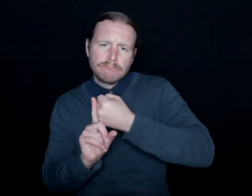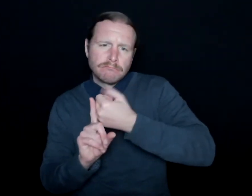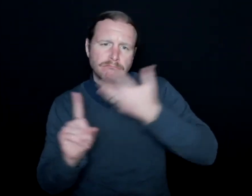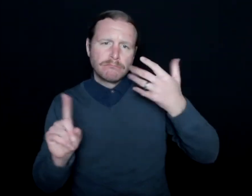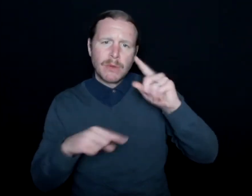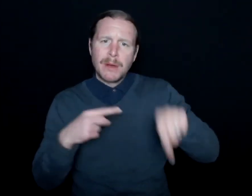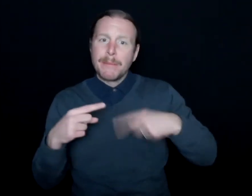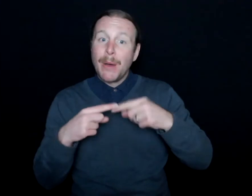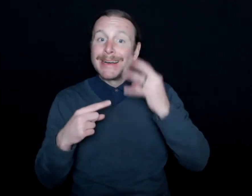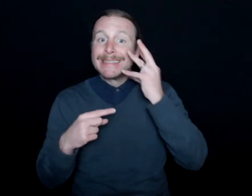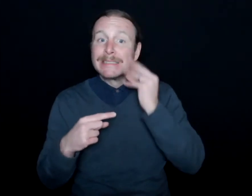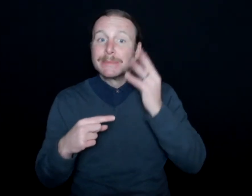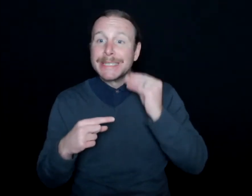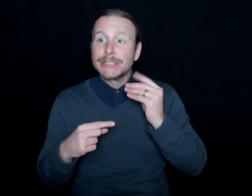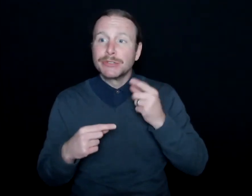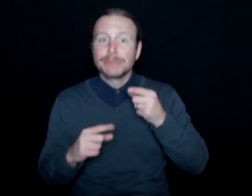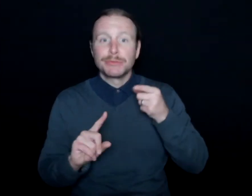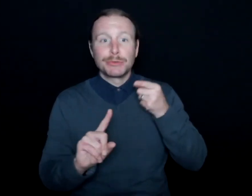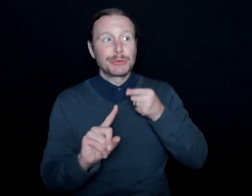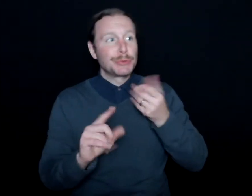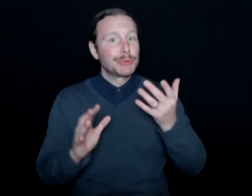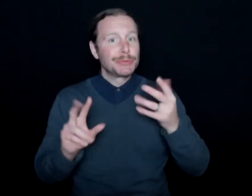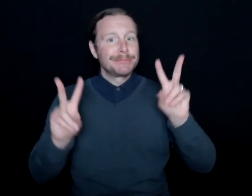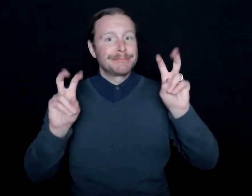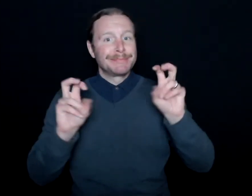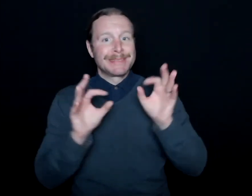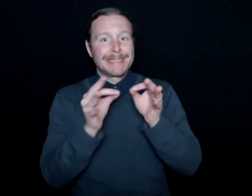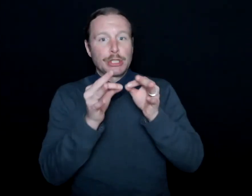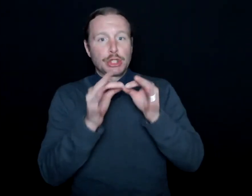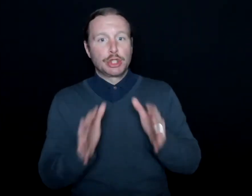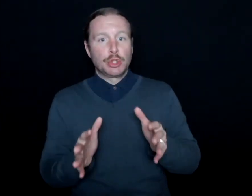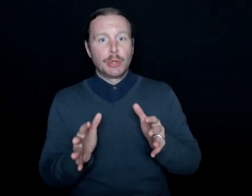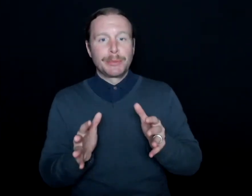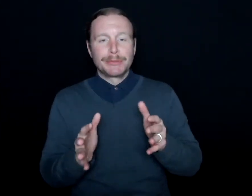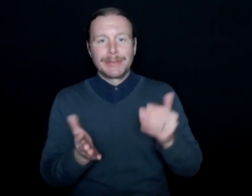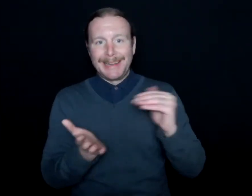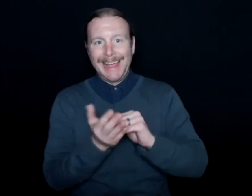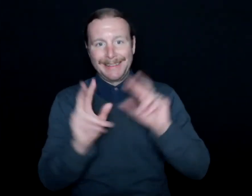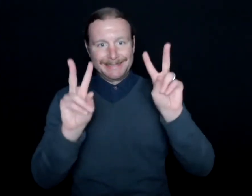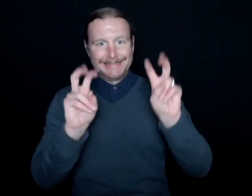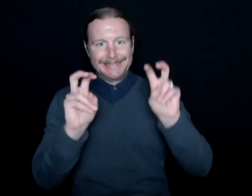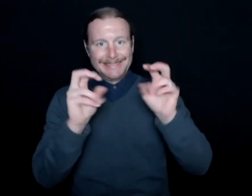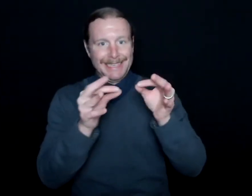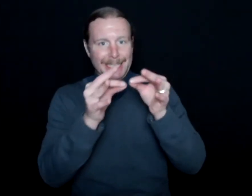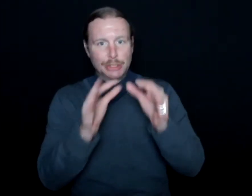like, being the interpreter-- and again, using that term a little bit loosely--